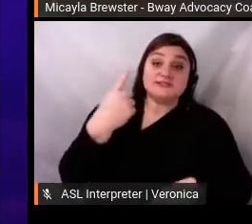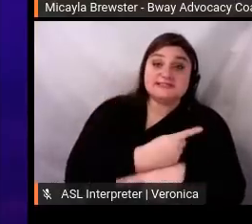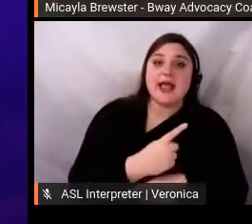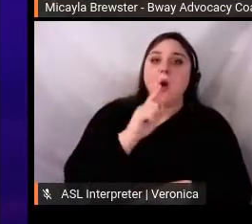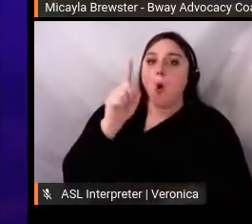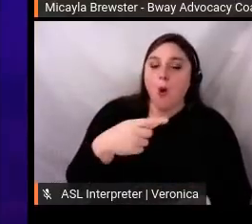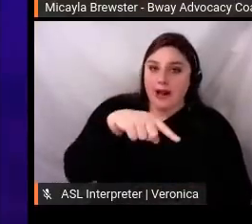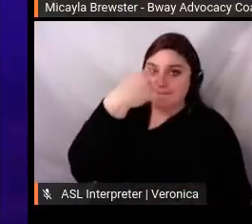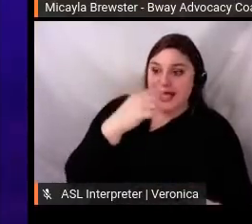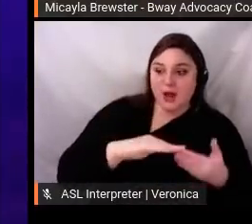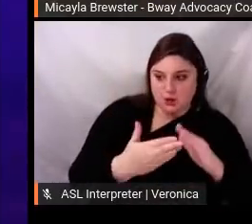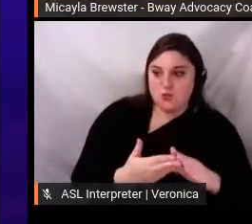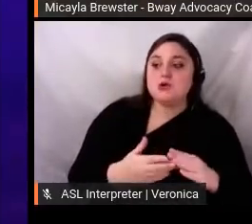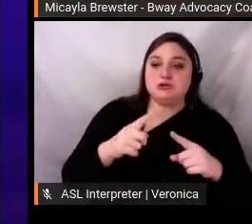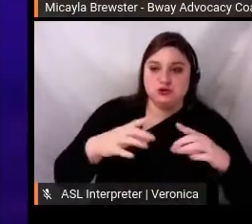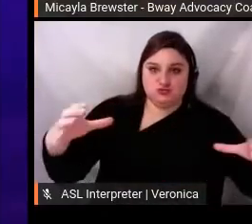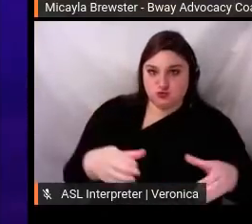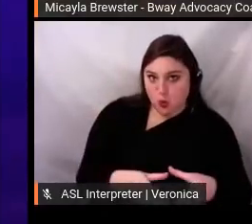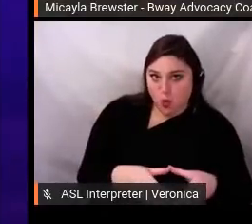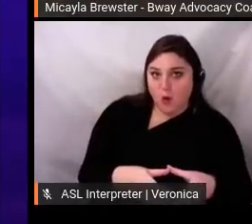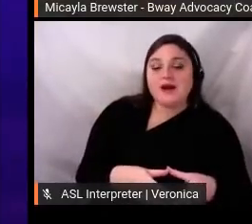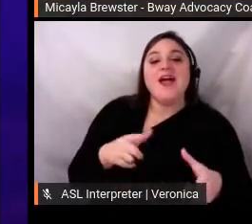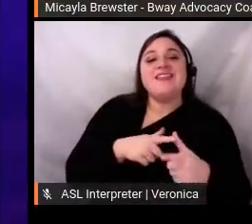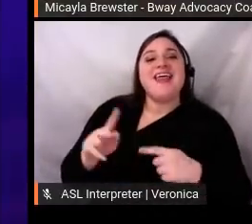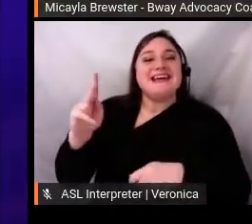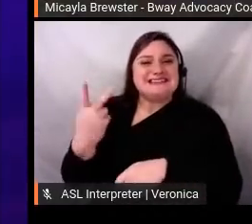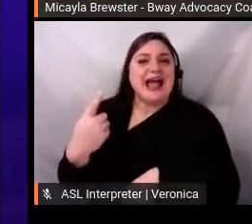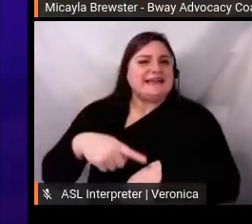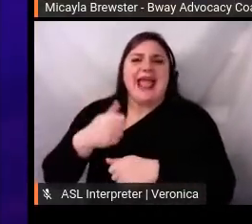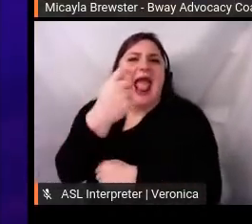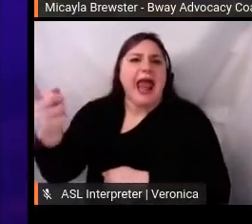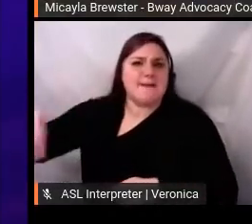but anyone across the nation who works in theater. And this was a time